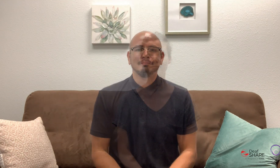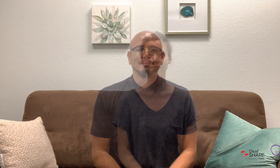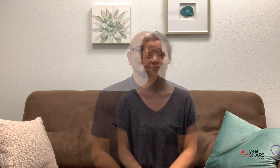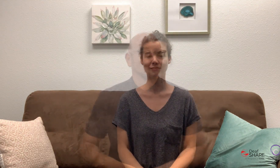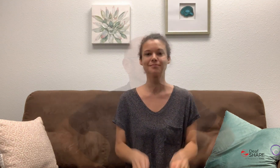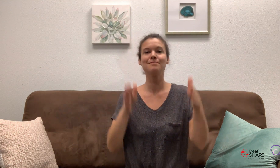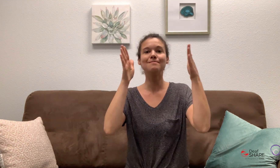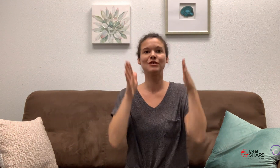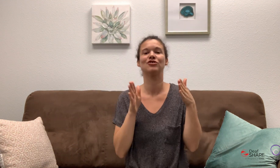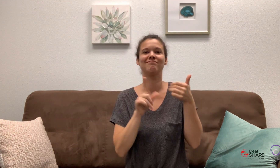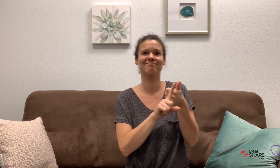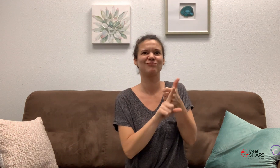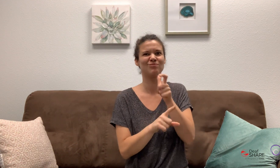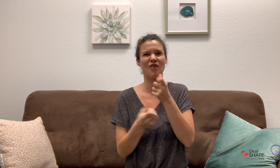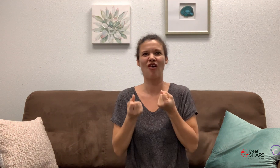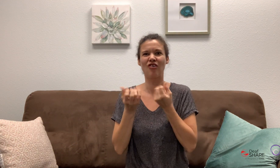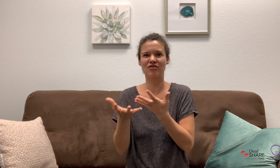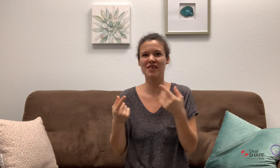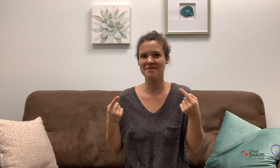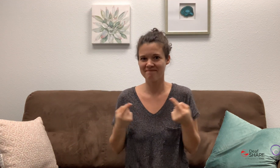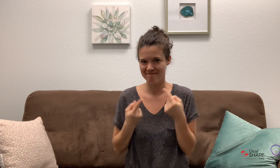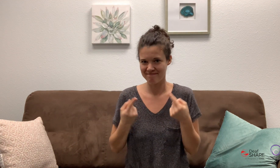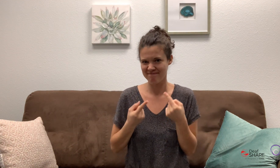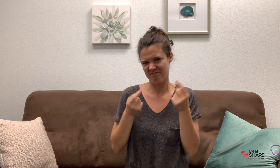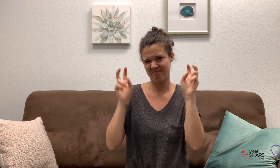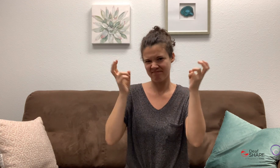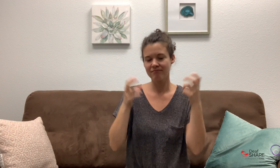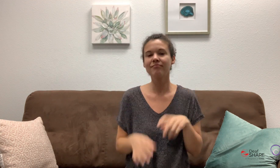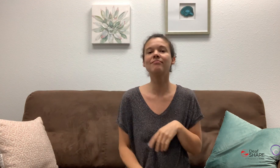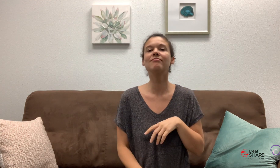"A person who has caused harm"